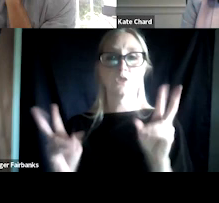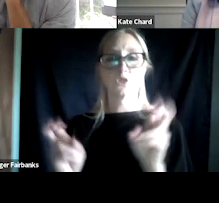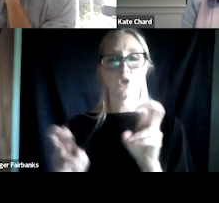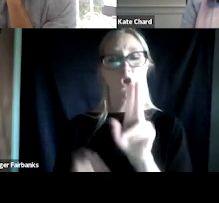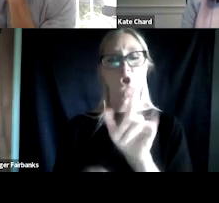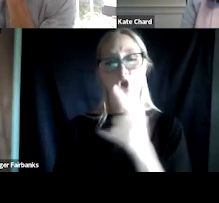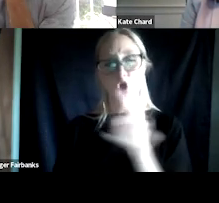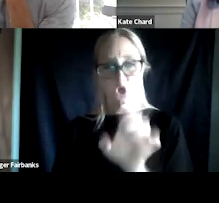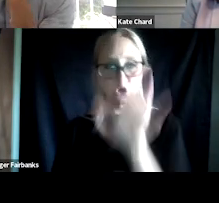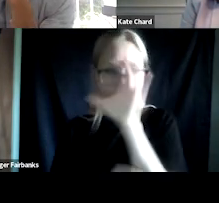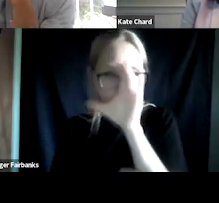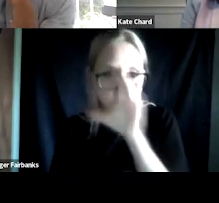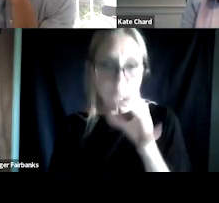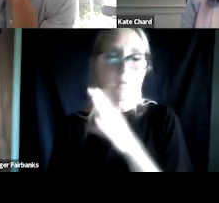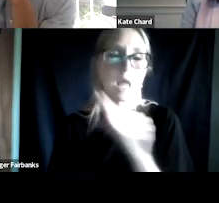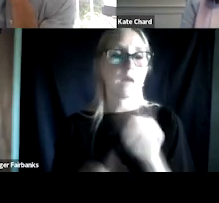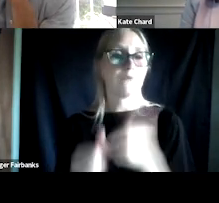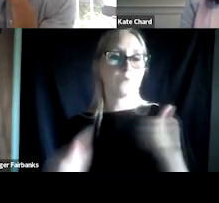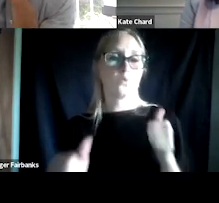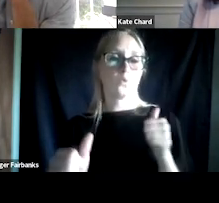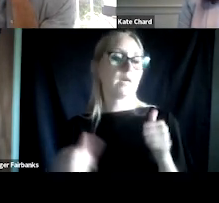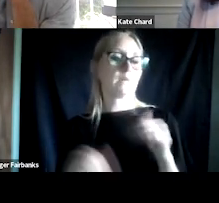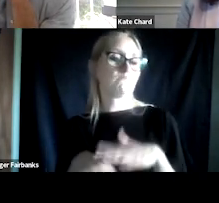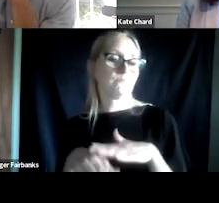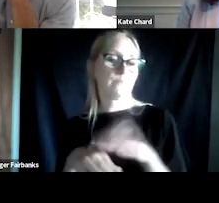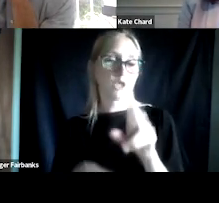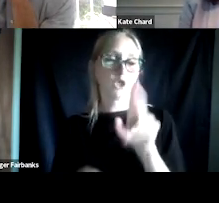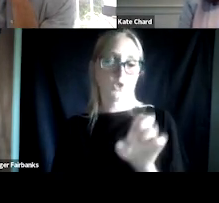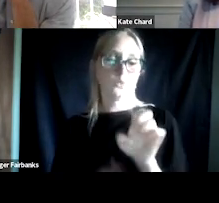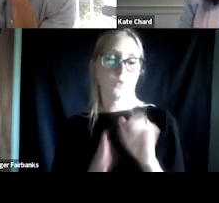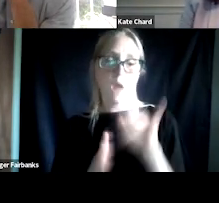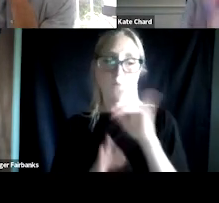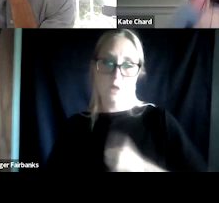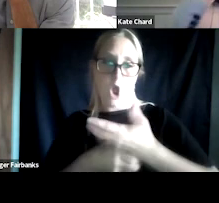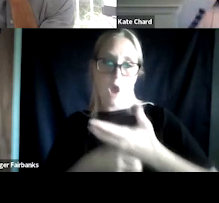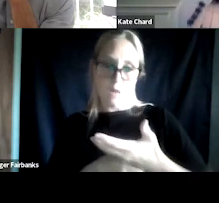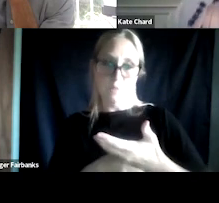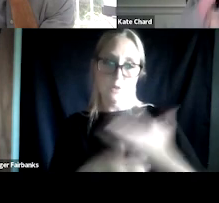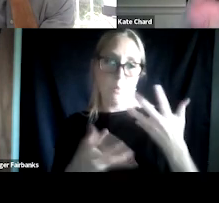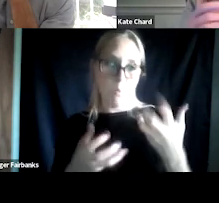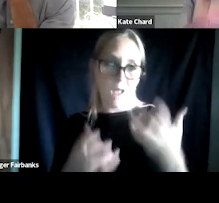and avoid cues that would cause them to want to use. All of these that can be really helpful things